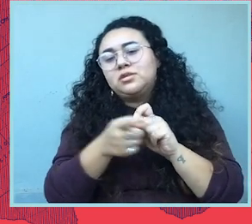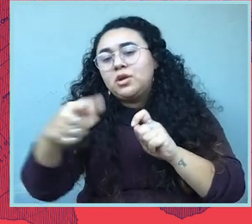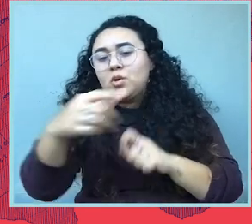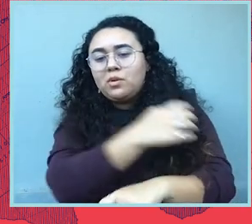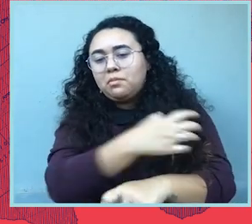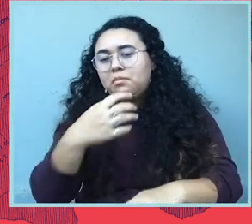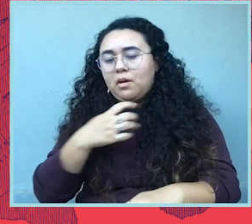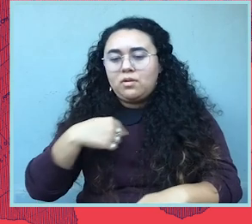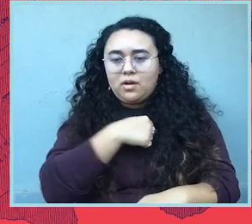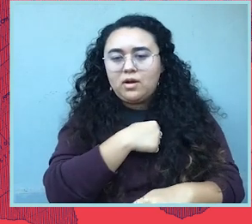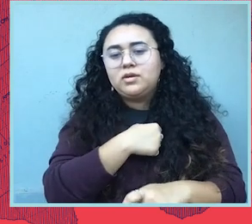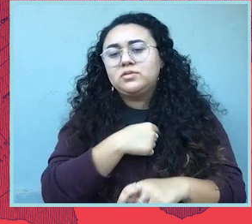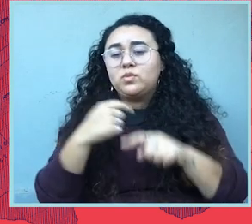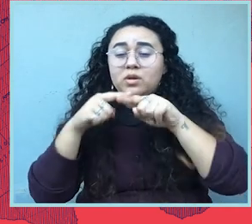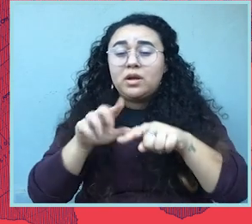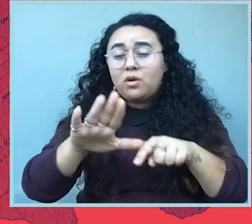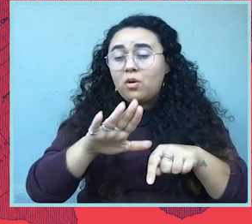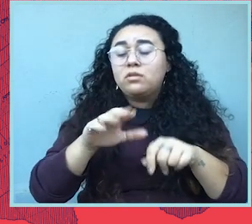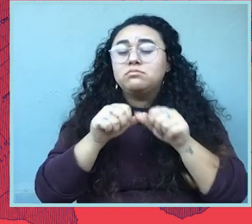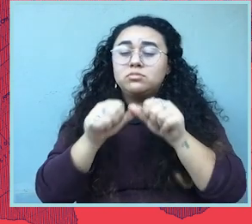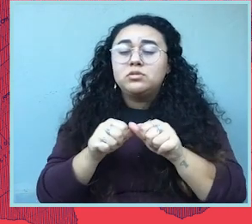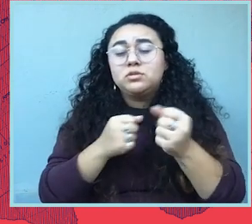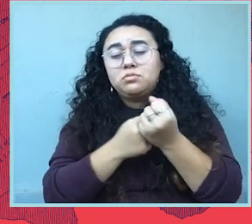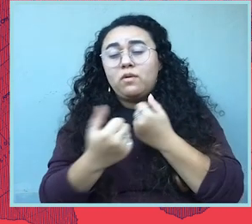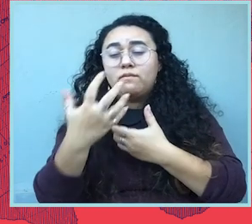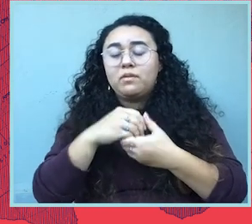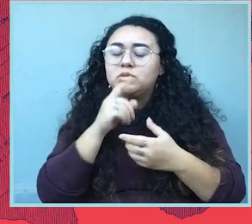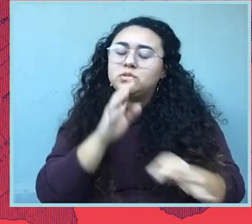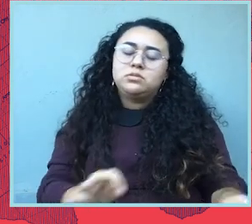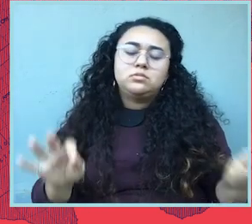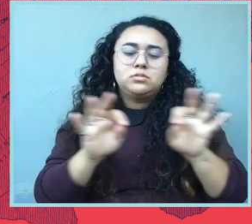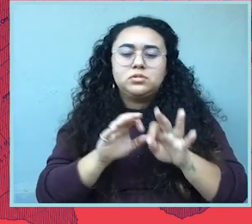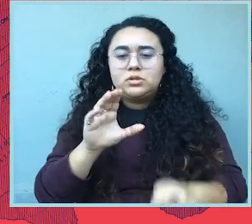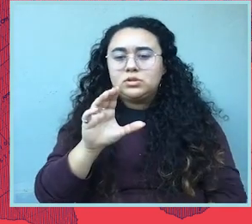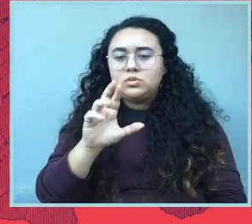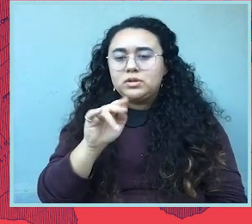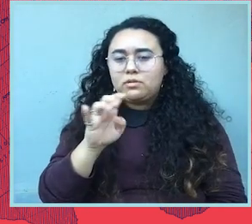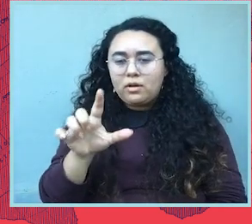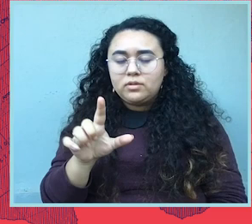We know it's powered by you all and we know and rely on your continued support and involvement.